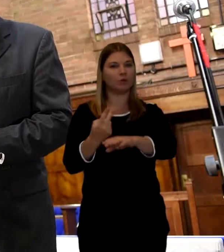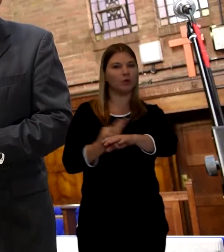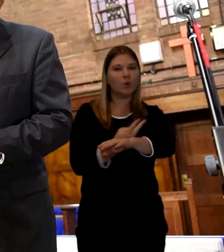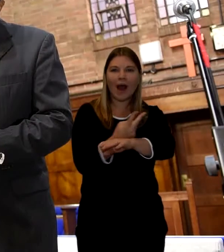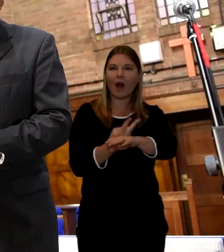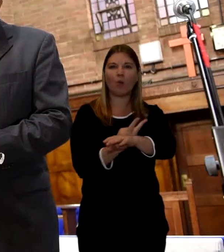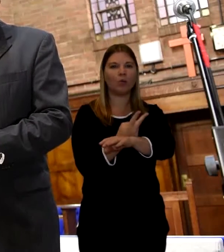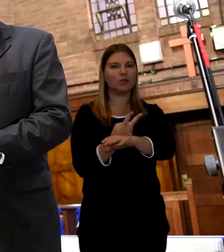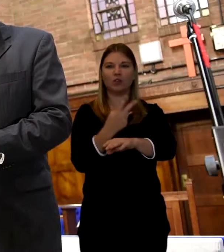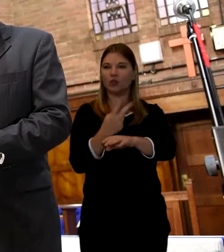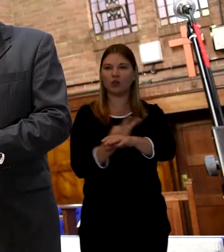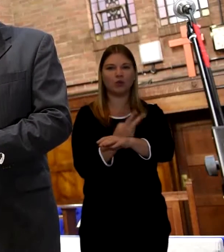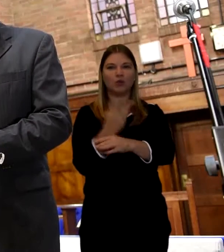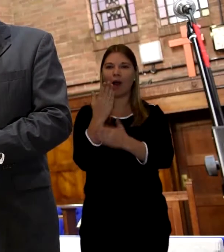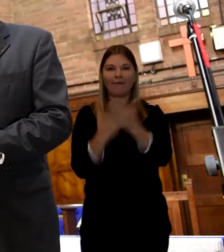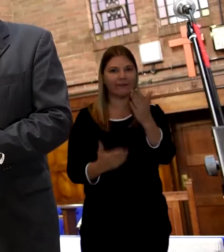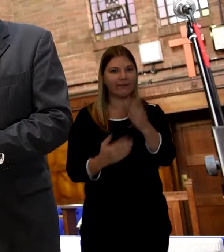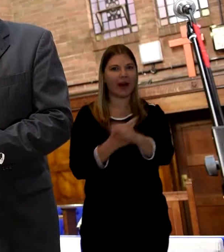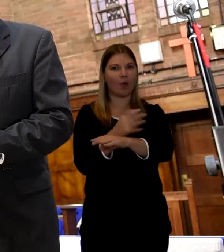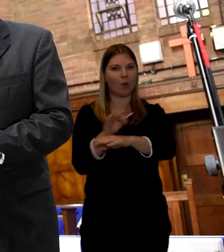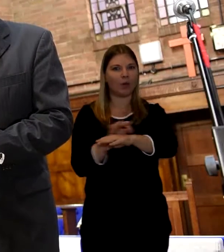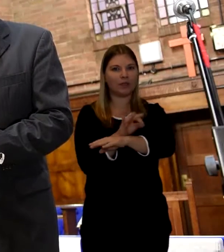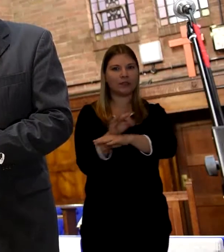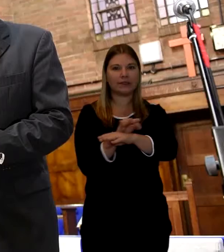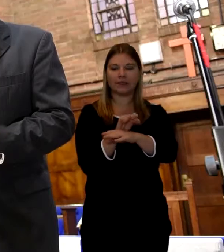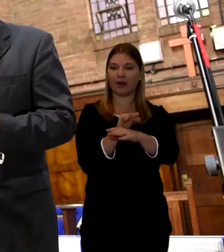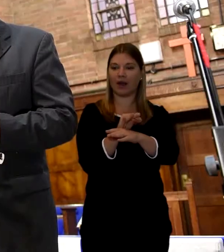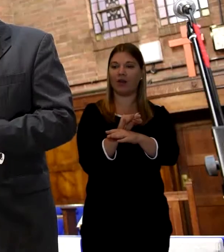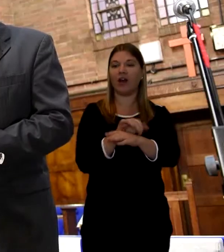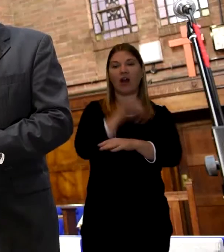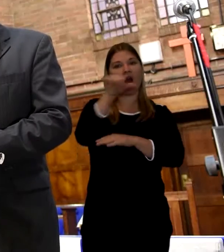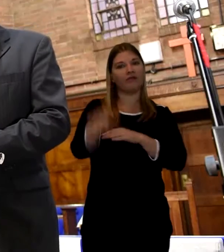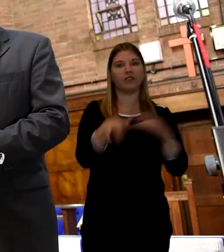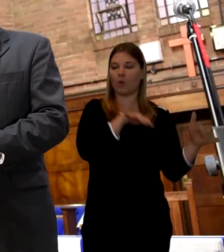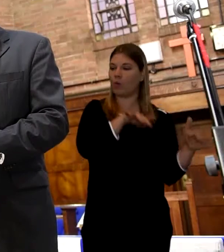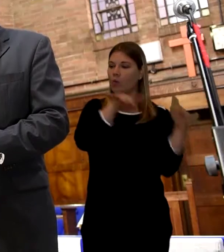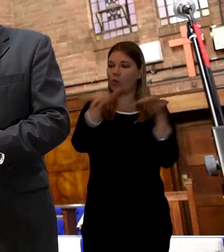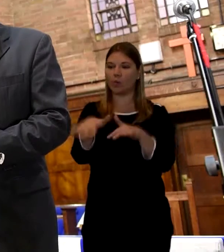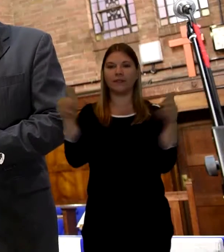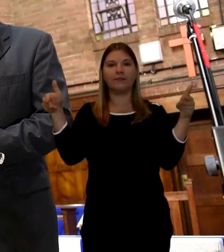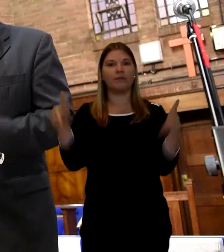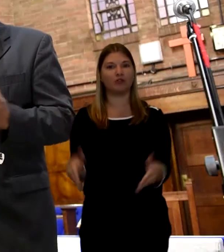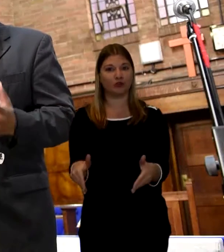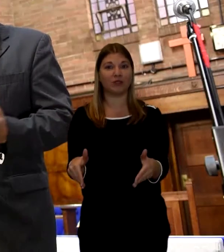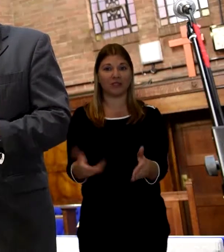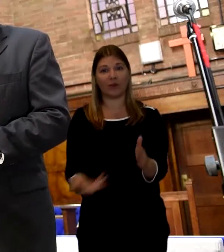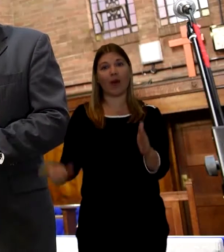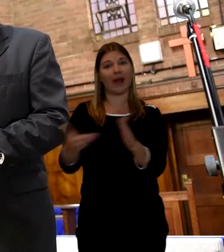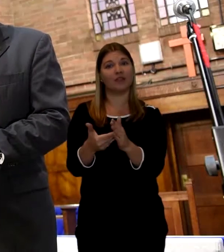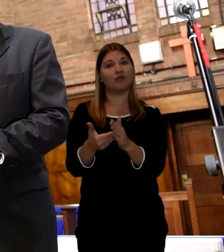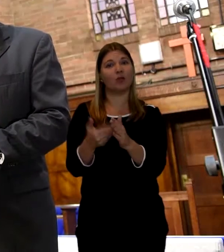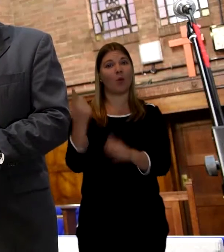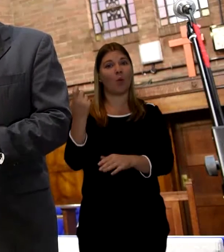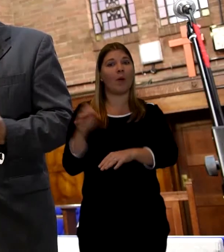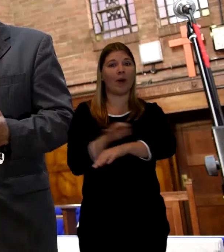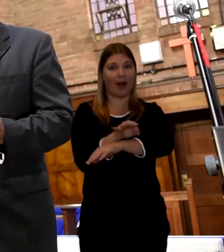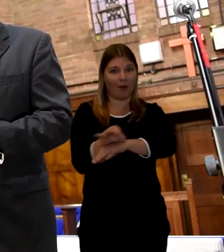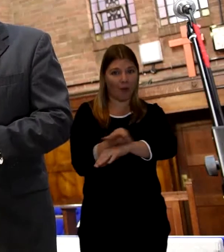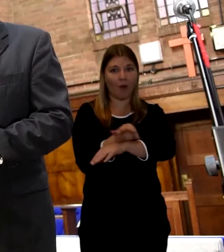From here we go to the to the cemetery. And again that's another hour or so. And after that we go and normally have a meal together.